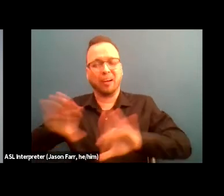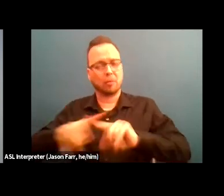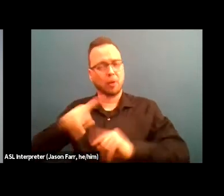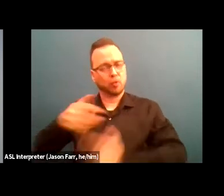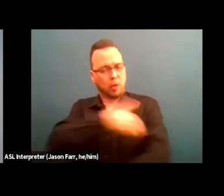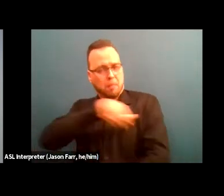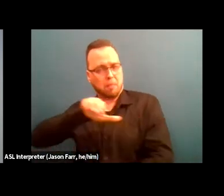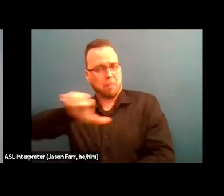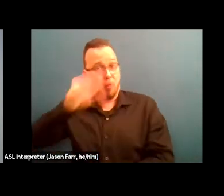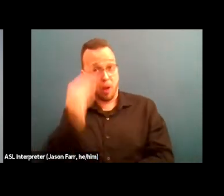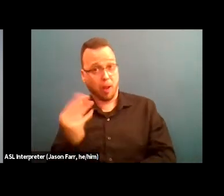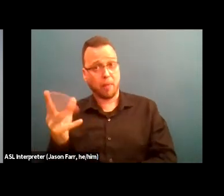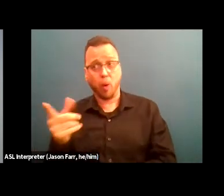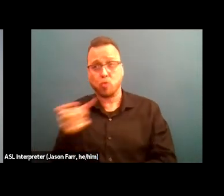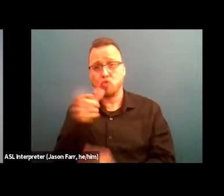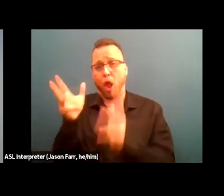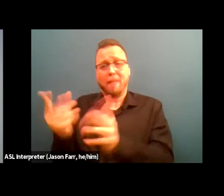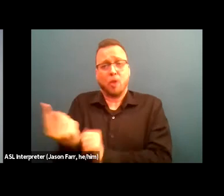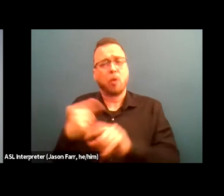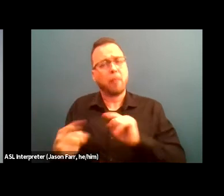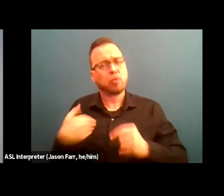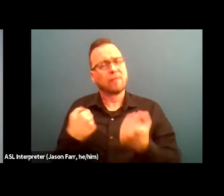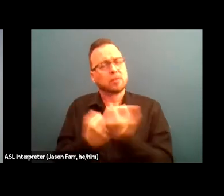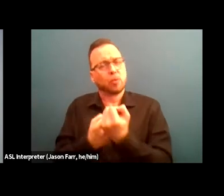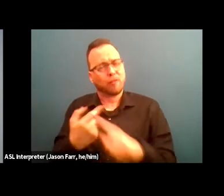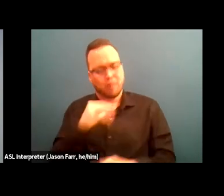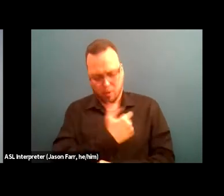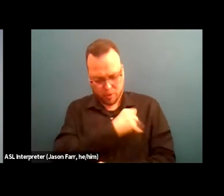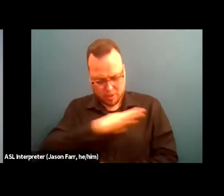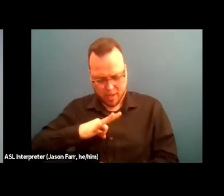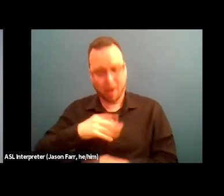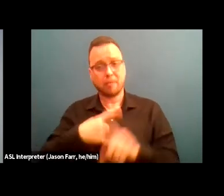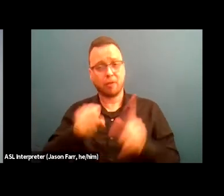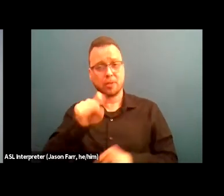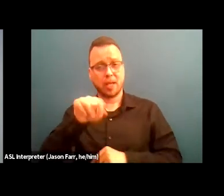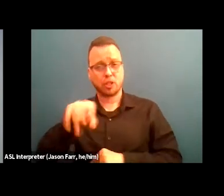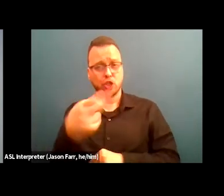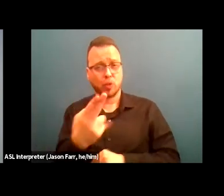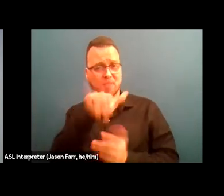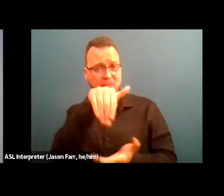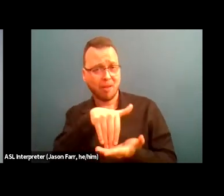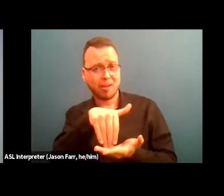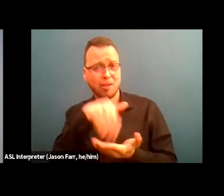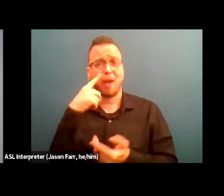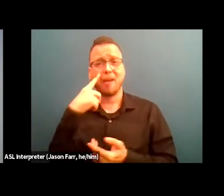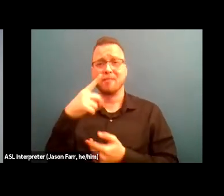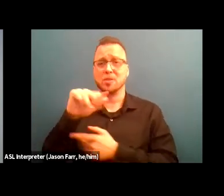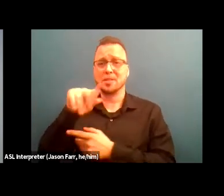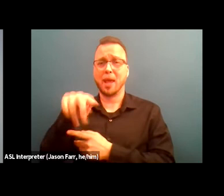that they do have support from the staff and support from St. Joseph's Center and for SAMHSA PRIME.